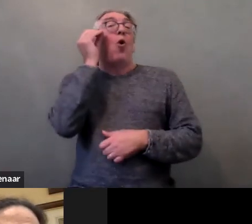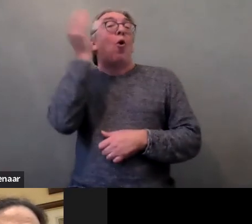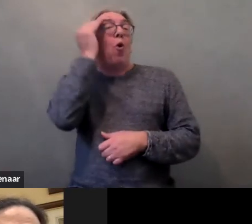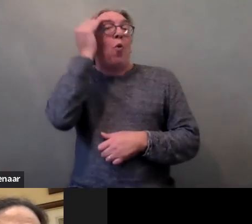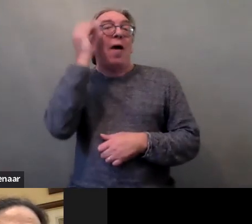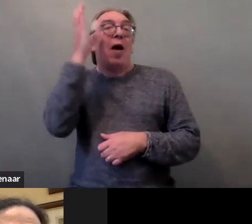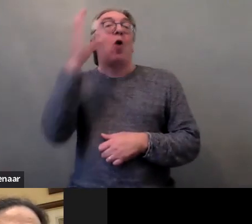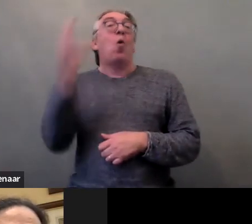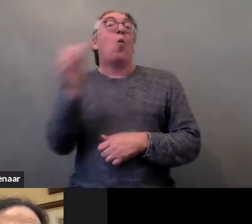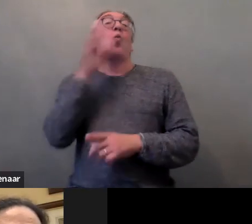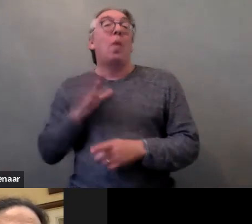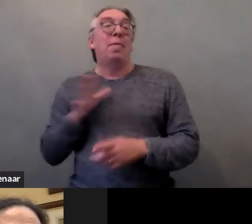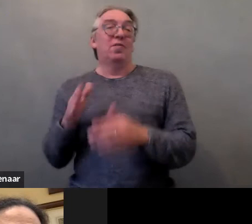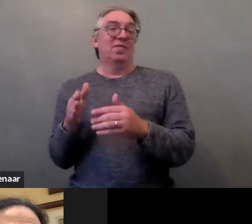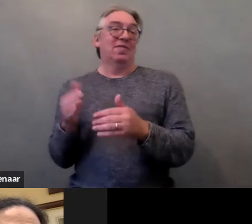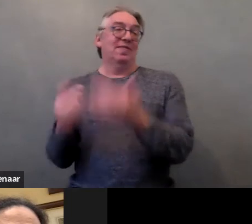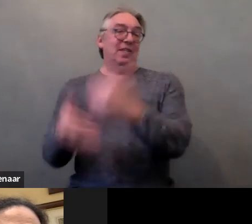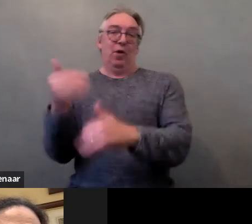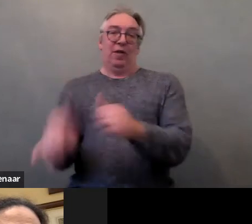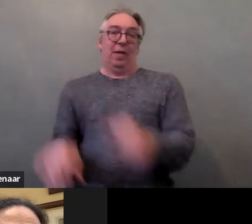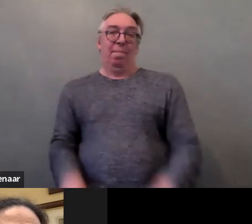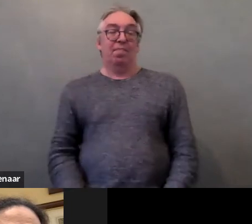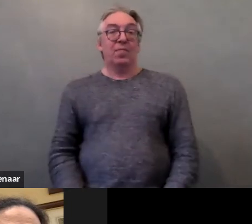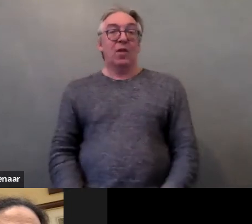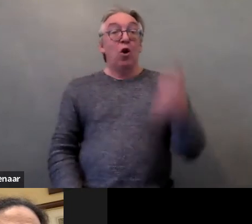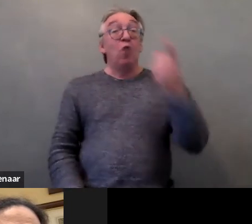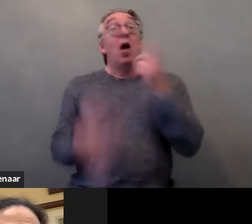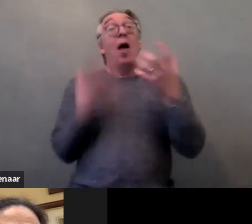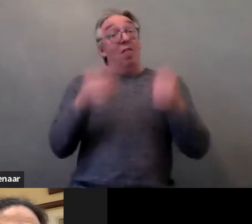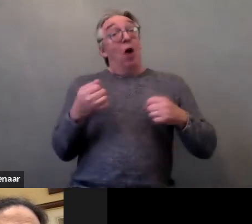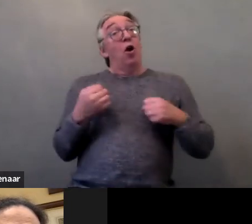Although measures seek to ensure the availability of places and shelters,